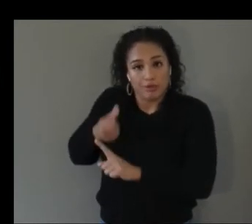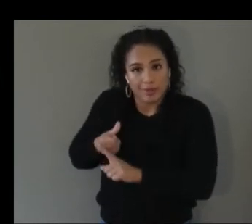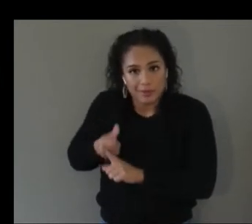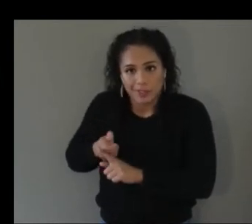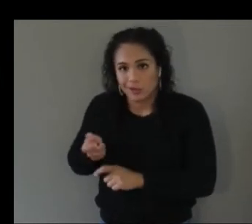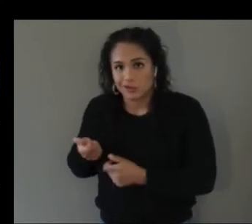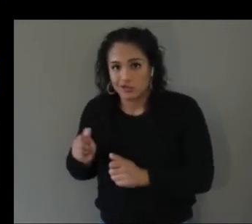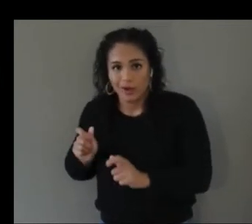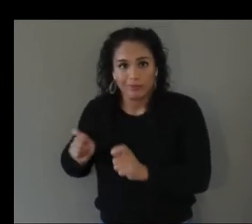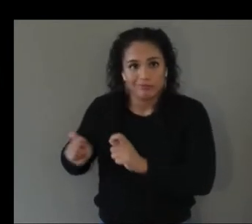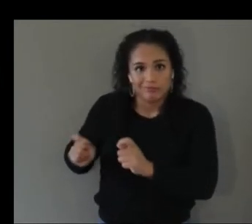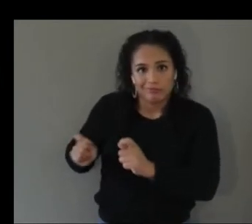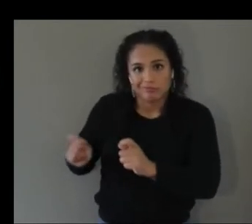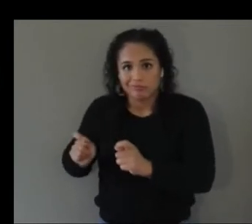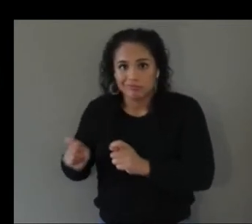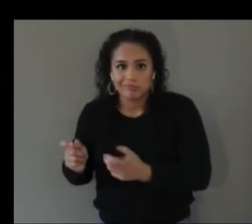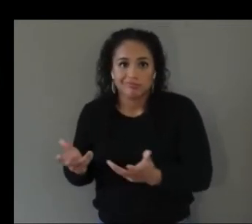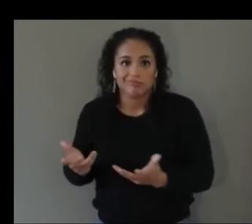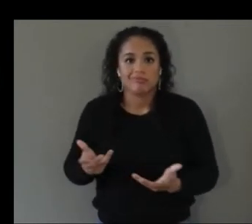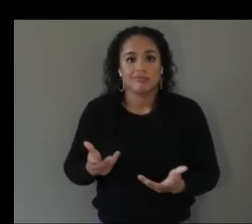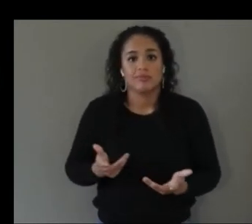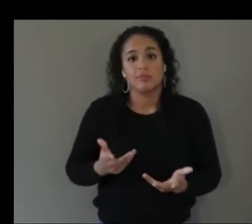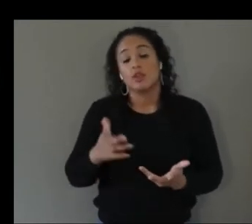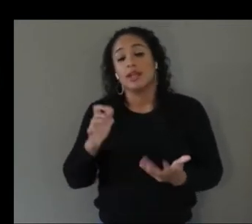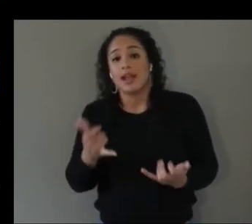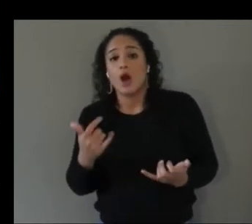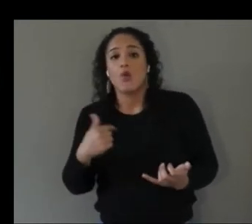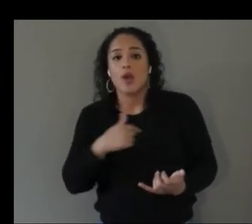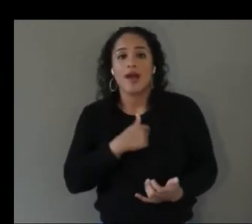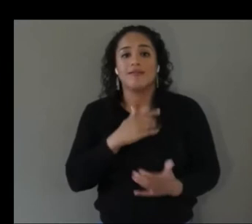but that can be you know challenging for people who may not be able to articulate